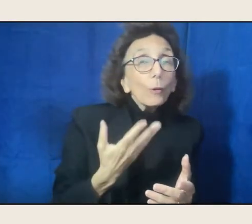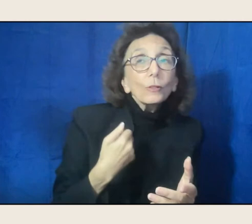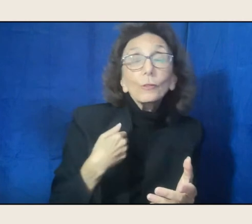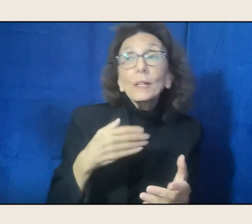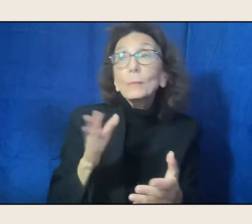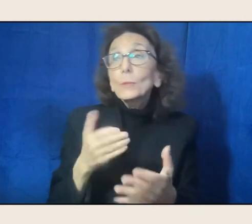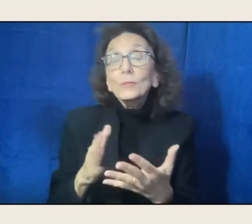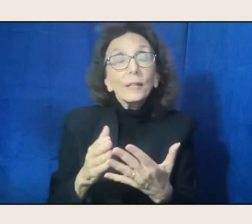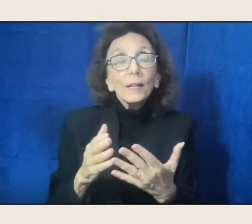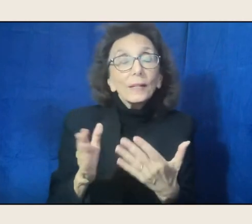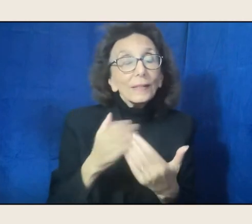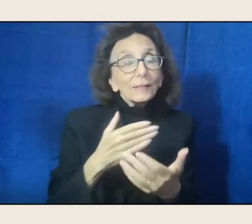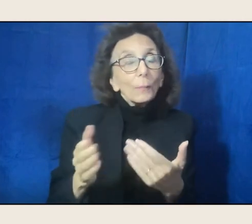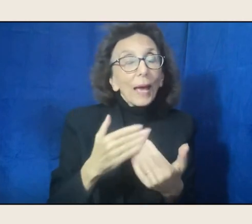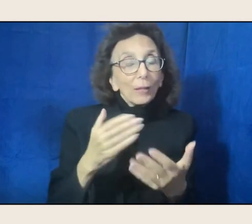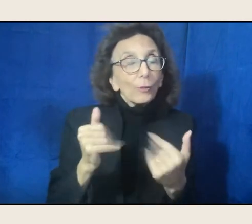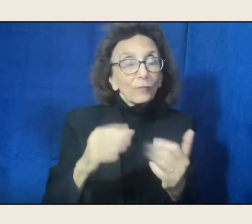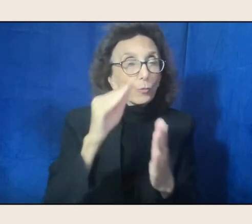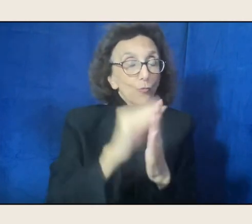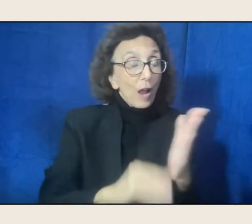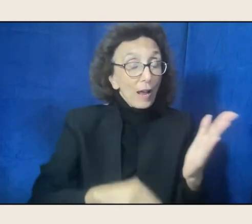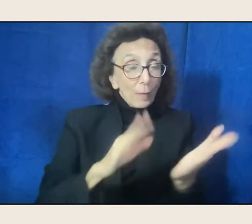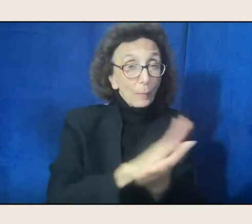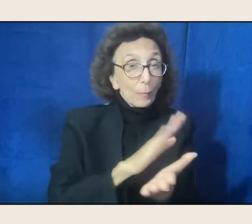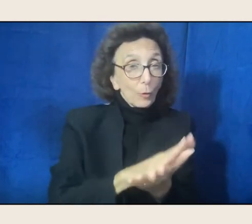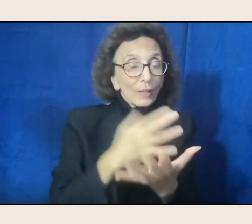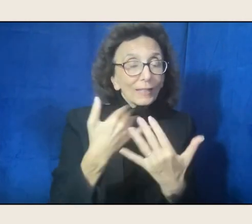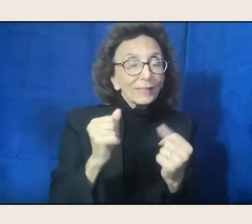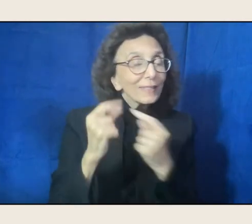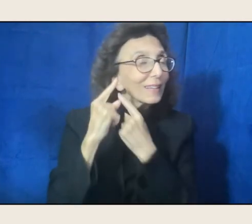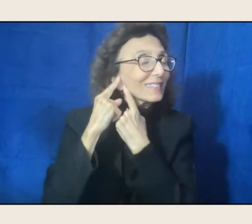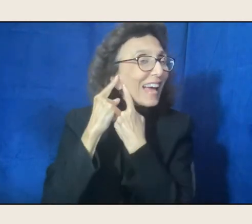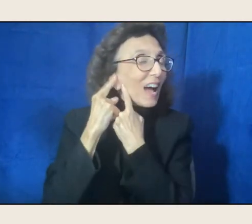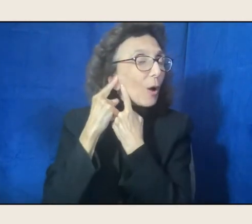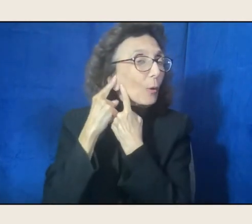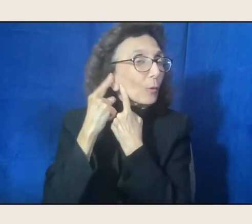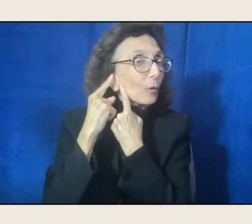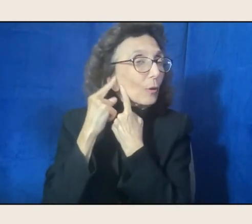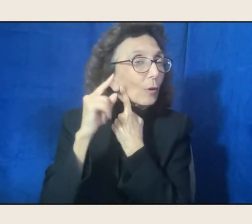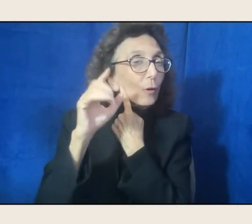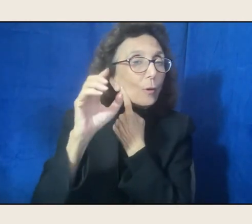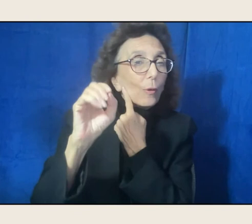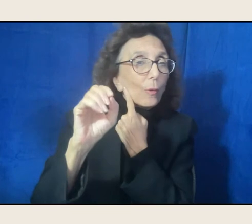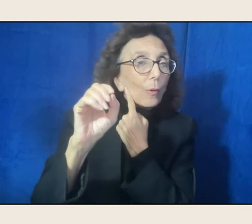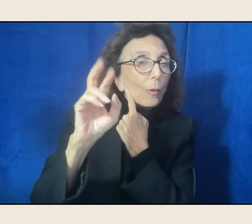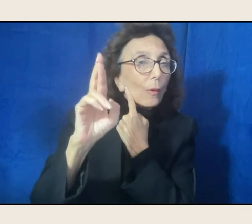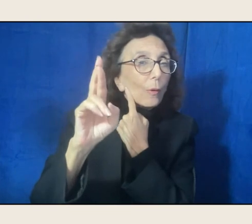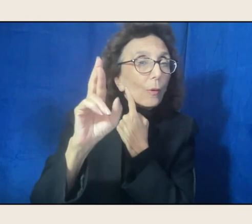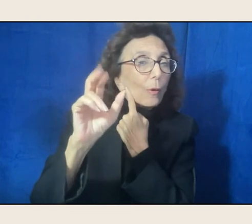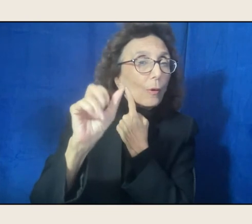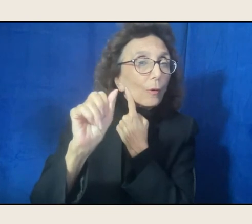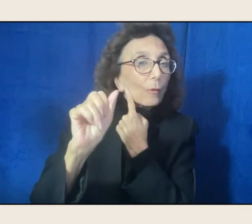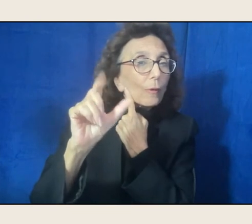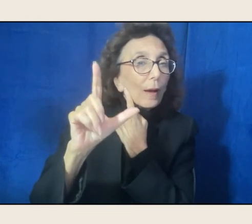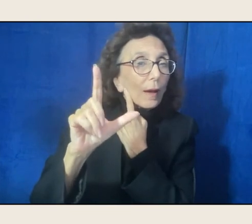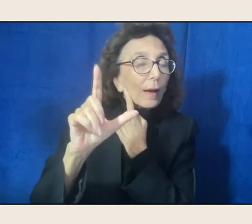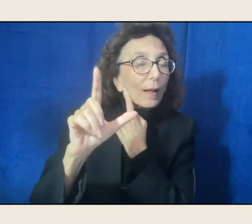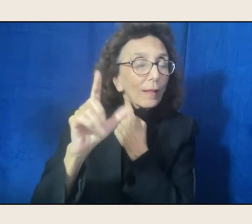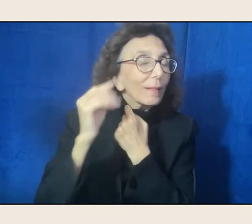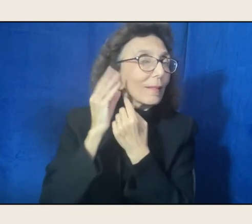You might write it down, but it is still the roots of orality. And saxophone connects right into,